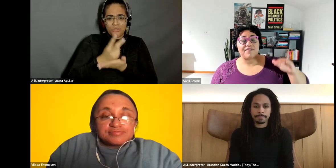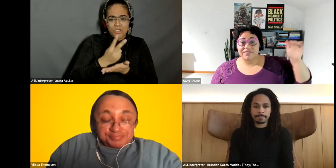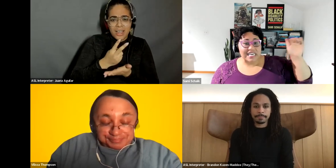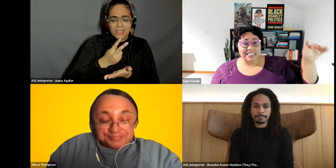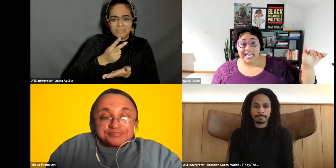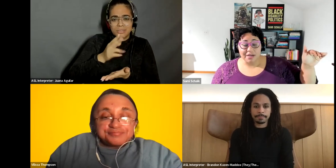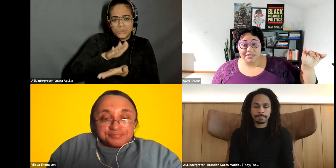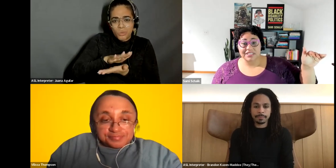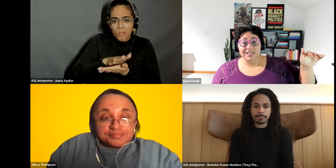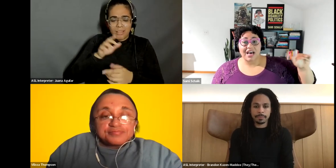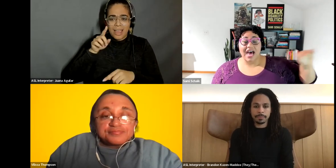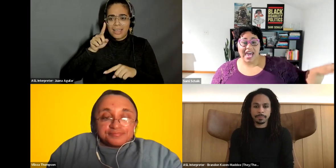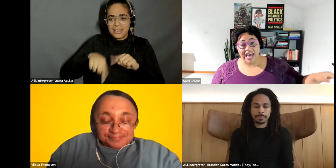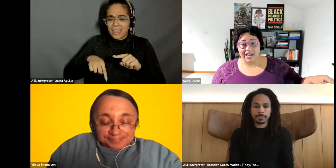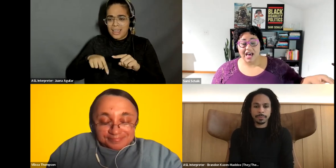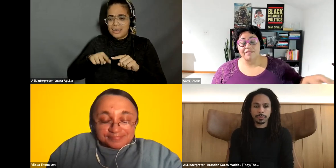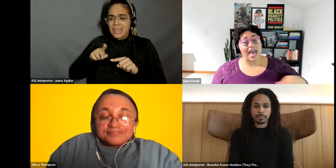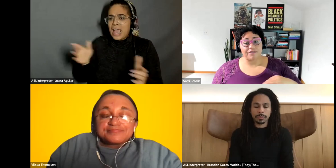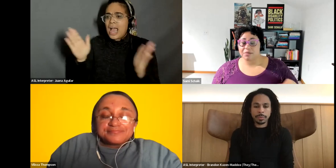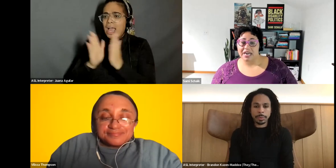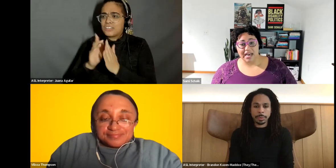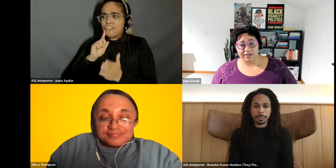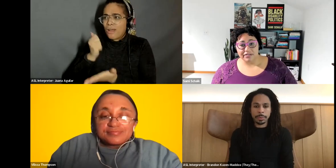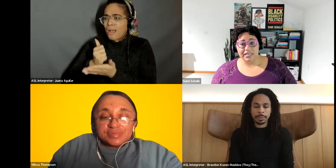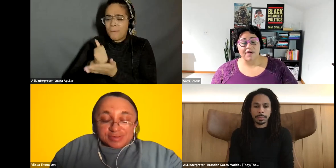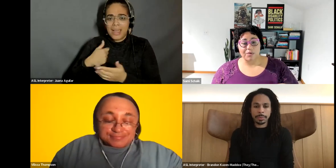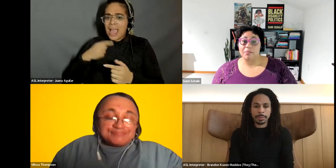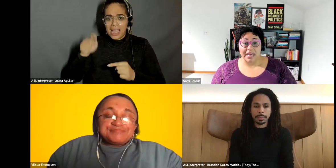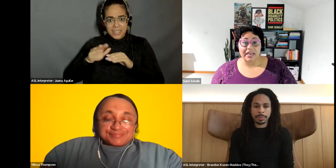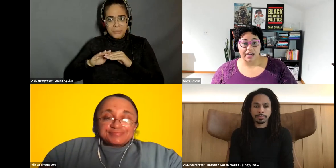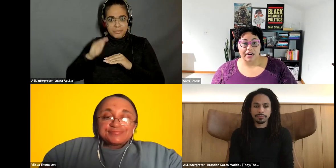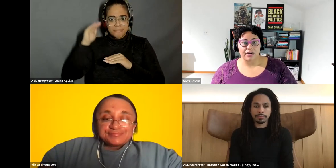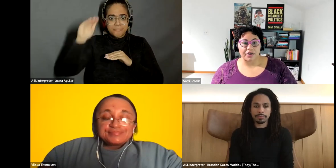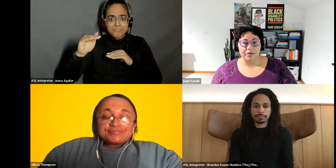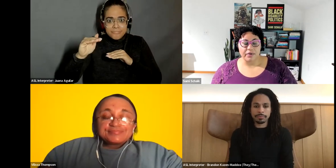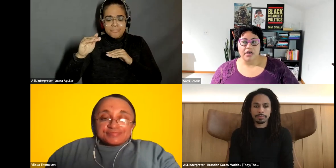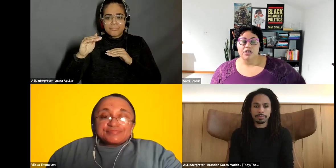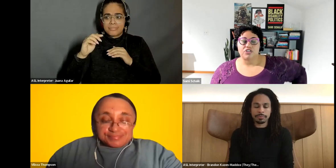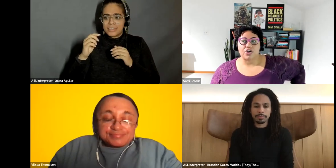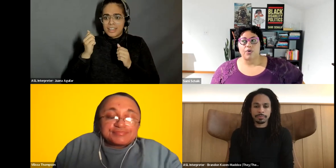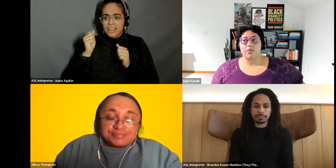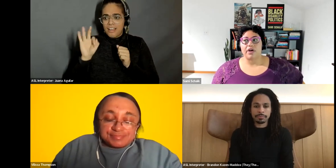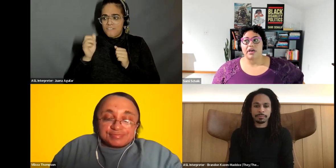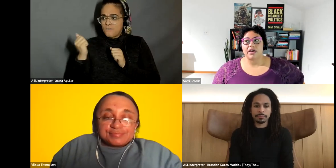Sami Schalk: 15 steps ahead of everybody else if I want to make it here, you know. So